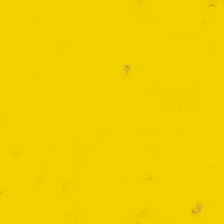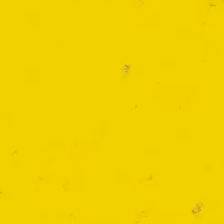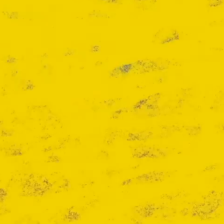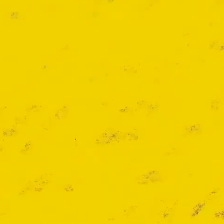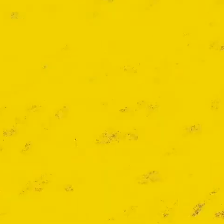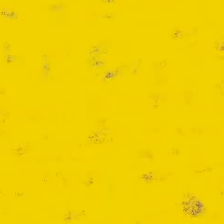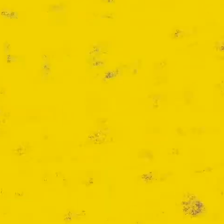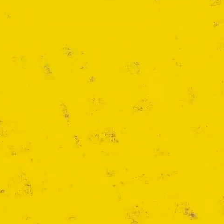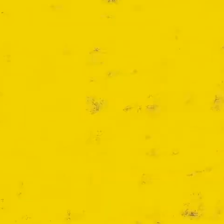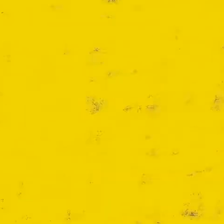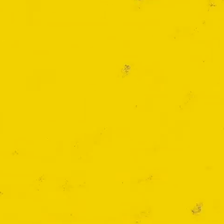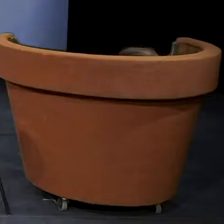Scene 1